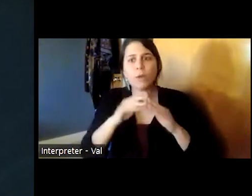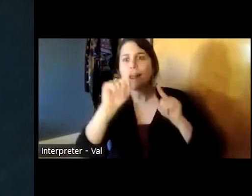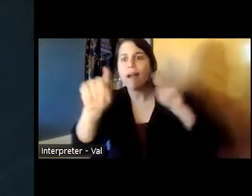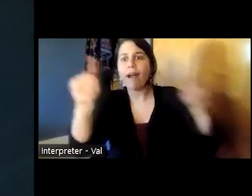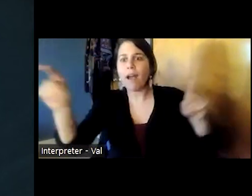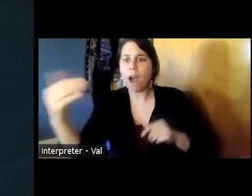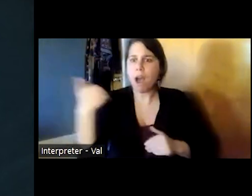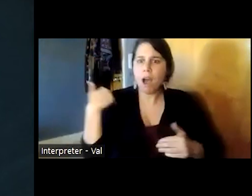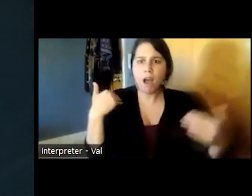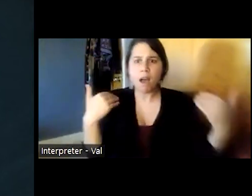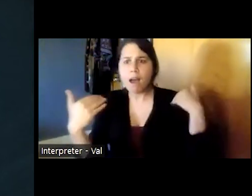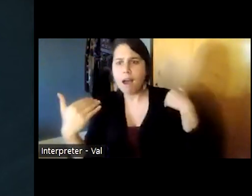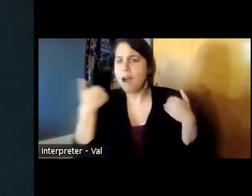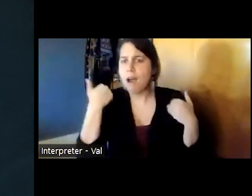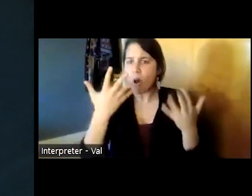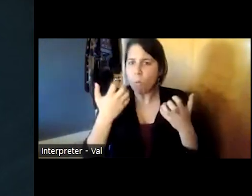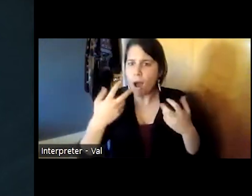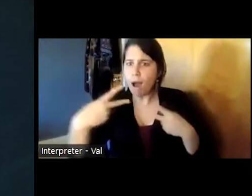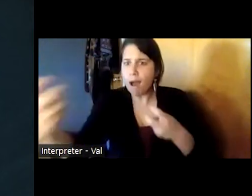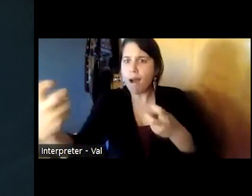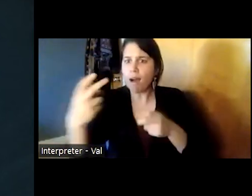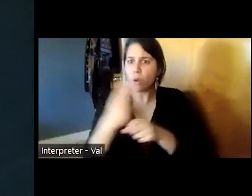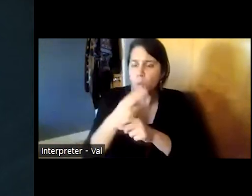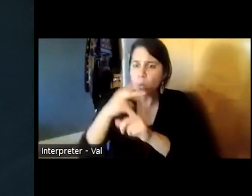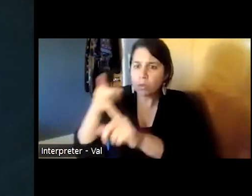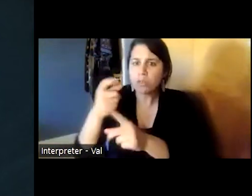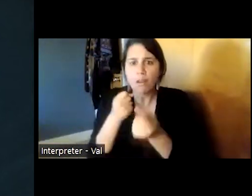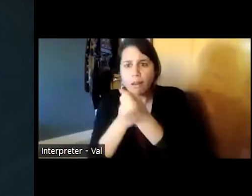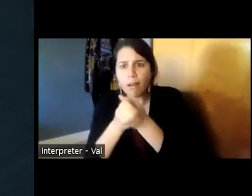something very similar or to help them with programs they'd already established